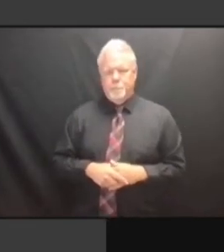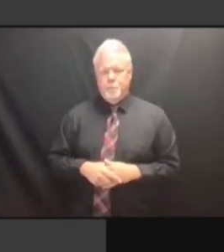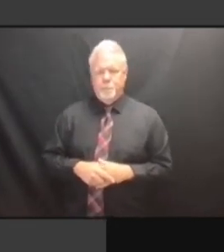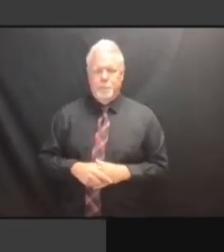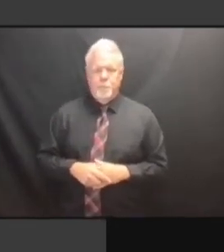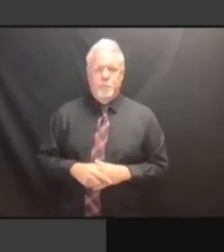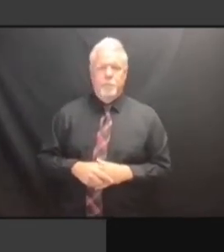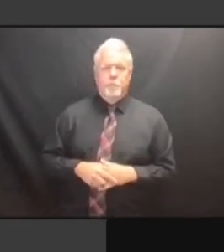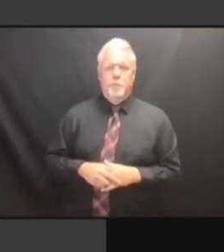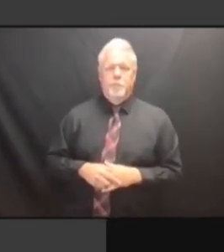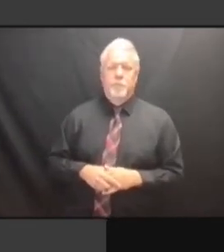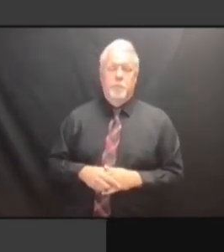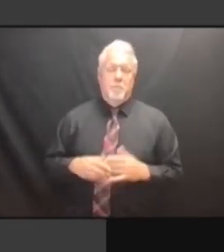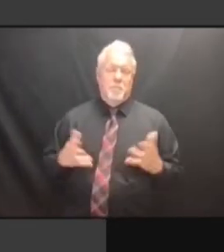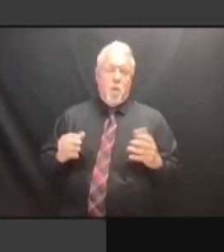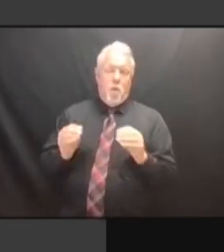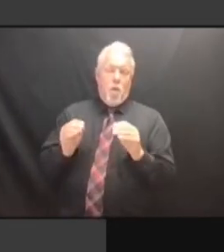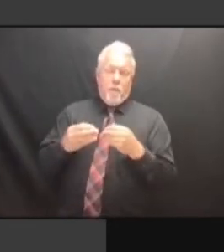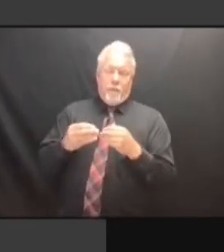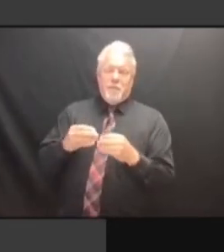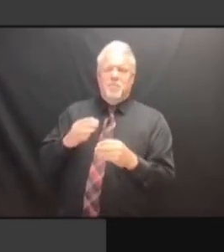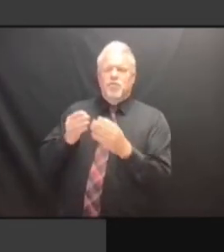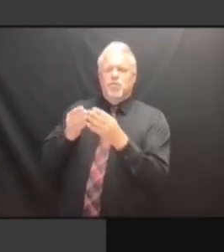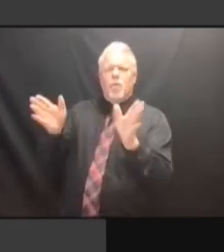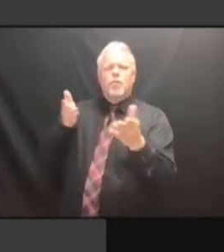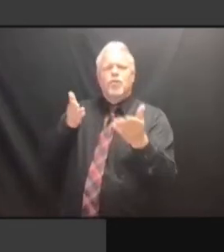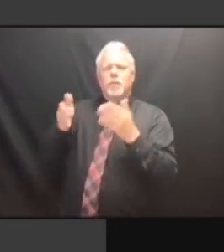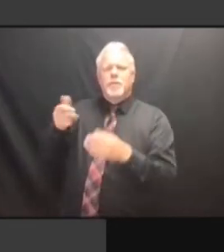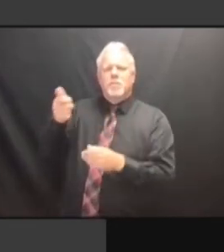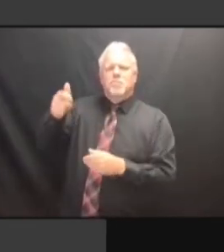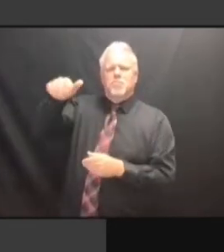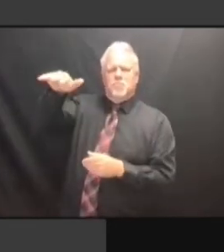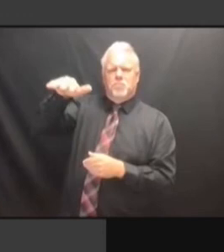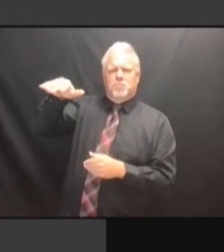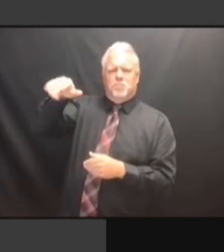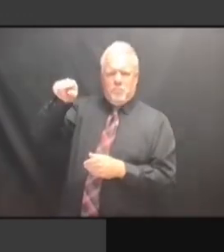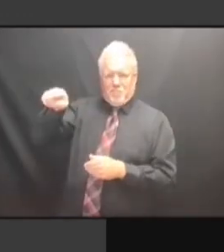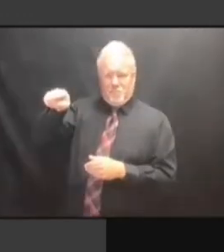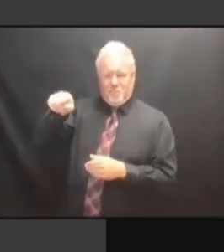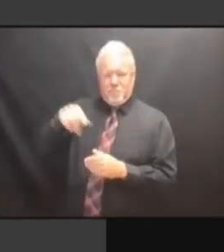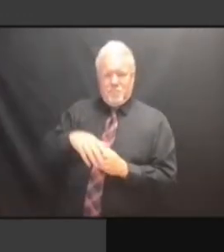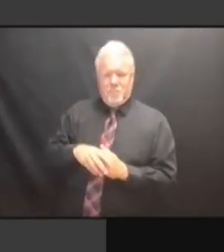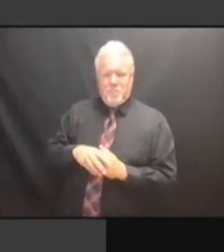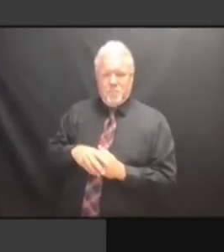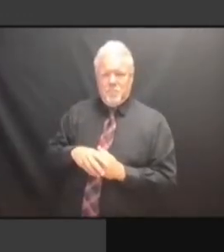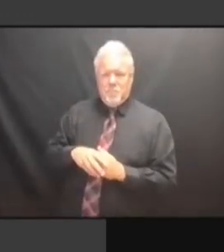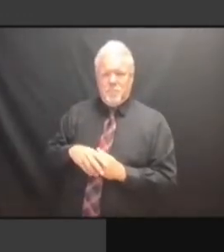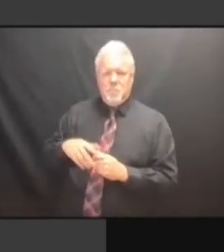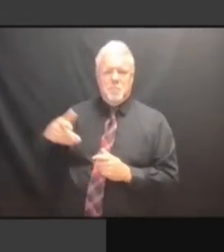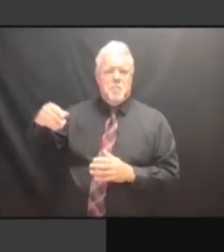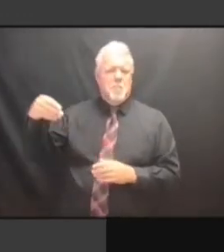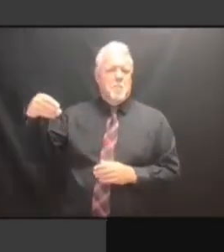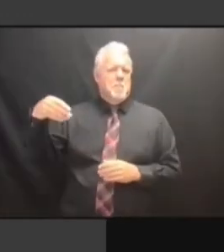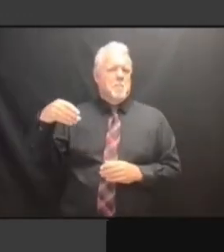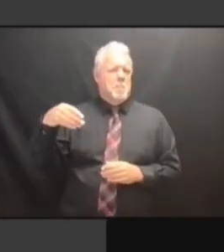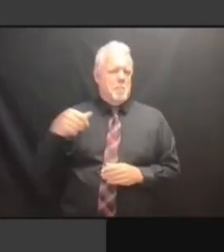WHICH WE VIEW AS THE IMPRINT VERSION OF THE WHICH WE VIEW AS THE IMPRINT VERSION OF THE AD. VERSION OF THE AD. VERSION OF THE AD. SO VERSION OF THE AD. SO FOR VERSION OF THE AD. SO FOR WHATEVER VERSION OF THE AD. SO FOR WHATEVER EXTRA VERSION OF THE AD. SO FOR WHATEVER EXTRA COSTS SO FOR WHATEVER EXTRA COSTS SO FOR WHATEVER EXTRA COSTS THERE SO FOR WHATEVER EXTRA COSTS THERE WILL SO FOR WHATEVER EXTRA COSTS THERE WILL BE, SO FOR WHATEVER EXTRA COSTS THERE WILL BE, SINCE SO FOR WHATEVER EXTRA COSTS THERE WILL BE, SINCE THEY'RE SO FOR WHATEVER EXTRA COSTS THERE WILL BE, SINCE THEY'RE SO THERE WILL BE, SINCE THEY'RE SO THERE WILL BE, SINCE THEY'RE SO MINOR, THERE WILL BE, SINCE THEY'RE SO MINOR, WE THERE WILL BE, SINCE THEY'RE SO MINOR, WE CAN THERE WILL BE, SINCE THEY'RE SO MINOR, WE CAN PAY THERE WILL BE, SINCE THEY'RE SO MINOR, WE CAN PAY FOR THERE WILL BE, SINCE THEY'RE SO MINOR, WE CAN PAY FOR THAT THERE WILL BE, SINCE THEY'RE SO MINOR, WE CAN PAY FOR THAT OUT MINOR, WE CAN PAY FOR THAT OUT MINOR, WE CAN PAY FOR THAT OUT OF MINOR, WE CAN PAY FOR THAT OUT OF OUR MINOR, WE CAN PAY FOR THAT OUT OF OUR POCKET. OF OUR POCKET. OF OUR POCKET. >> OF OUR POCKET. >> ARE